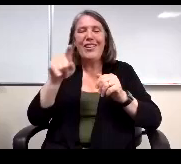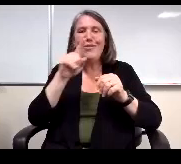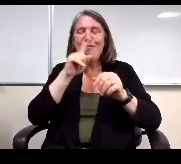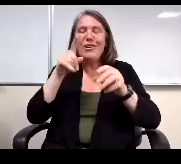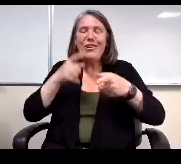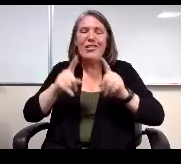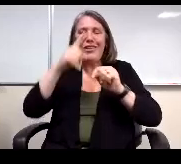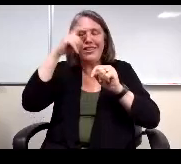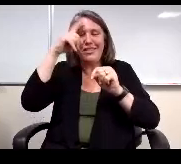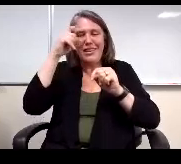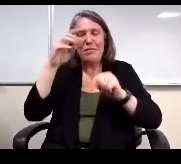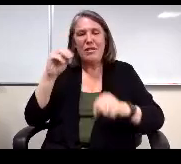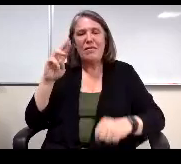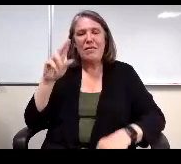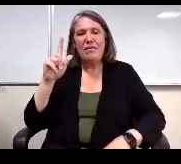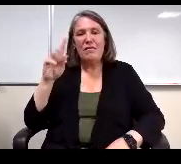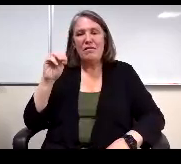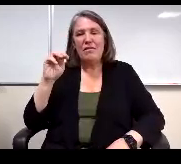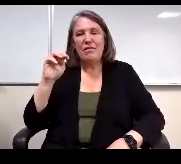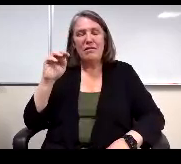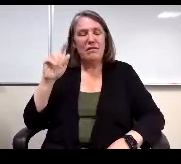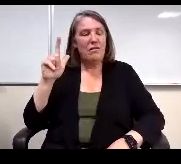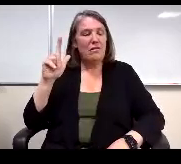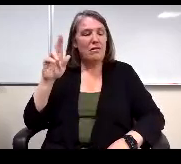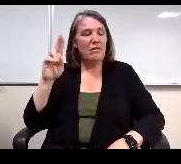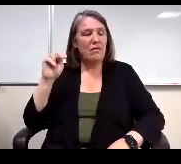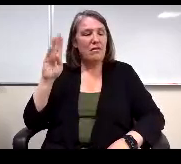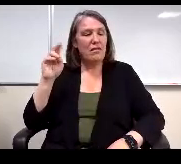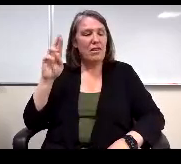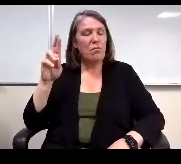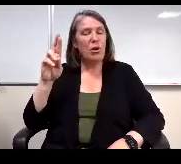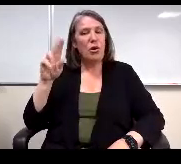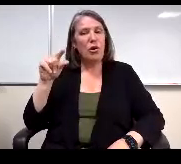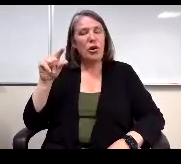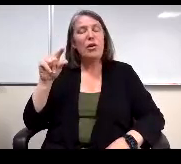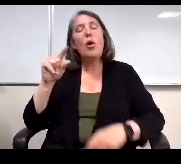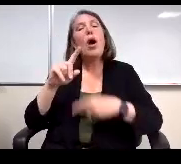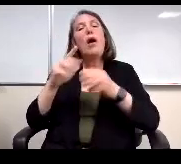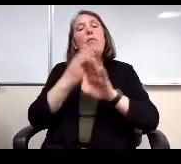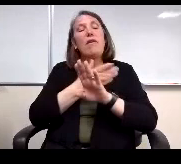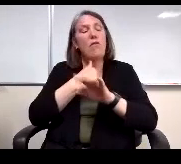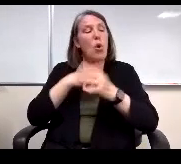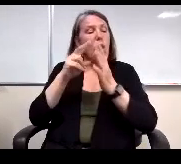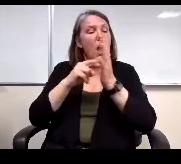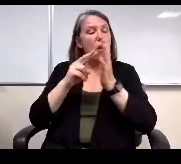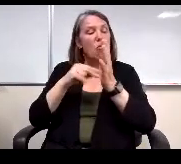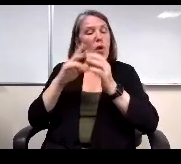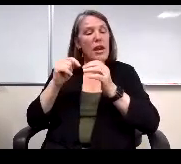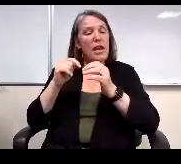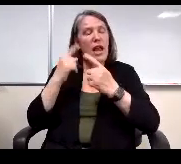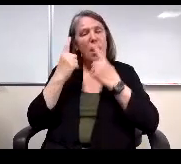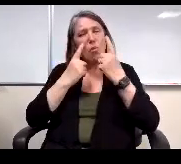Mr lamberg. No, before I read it. I I wondered to myself.